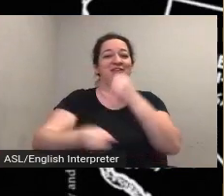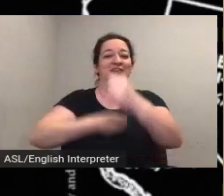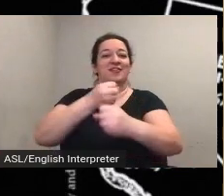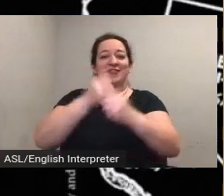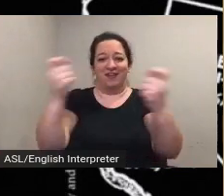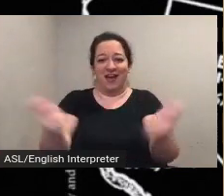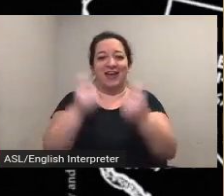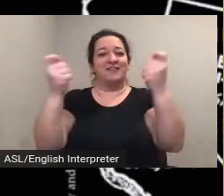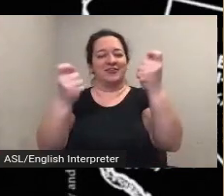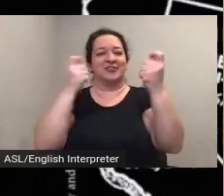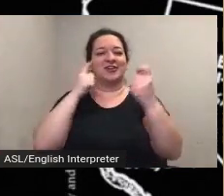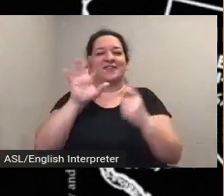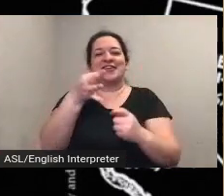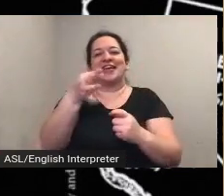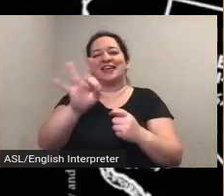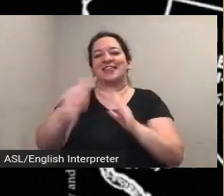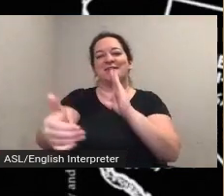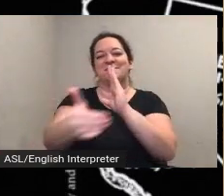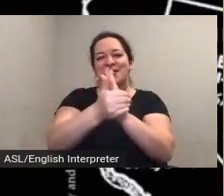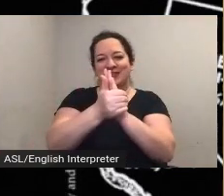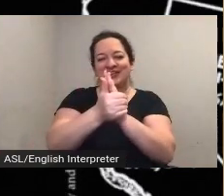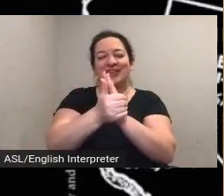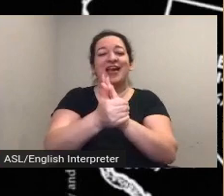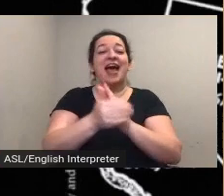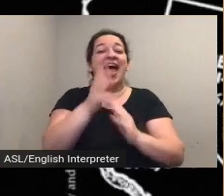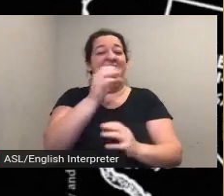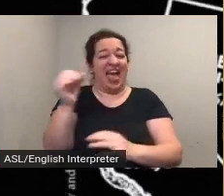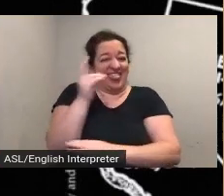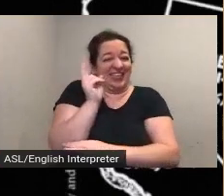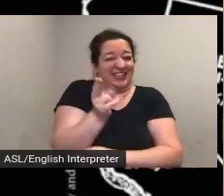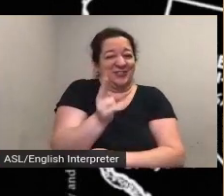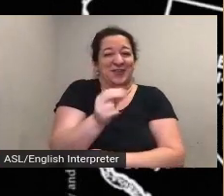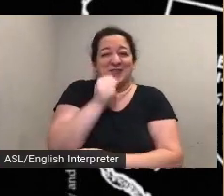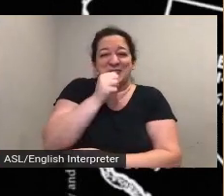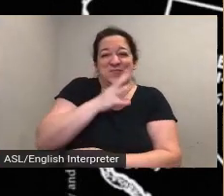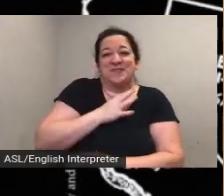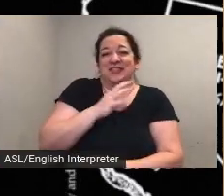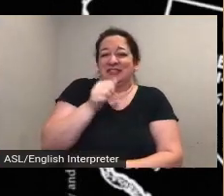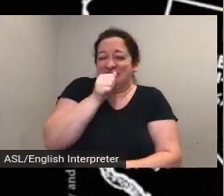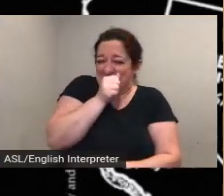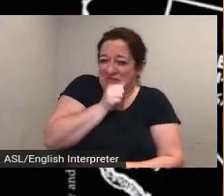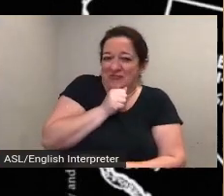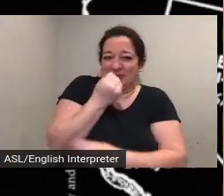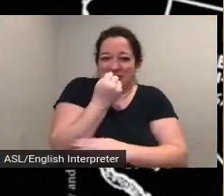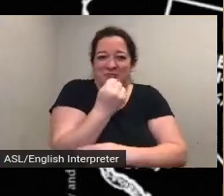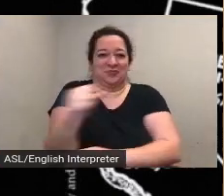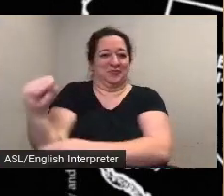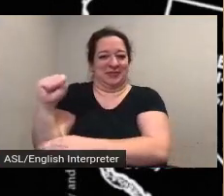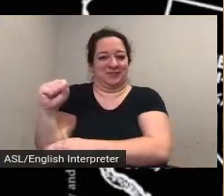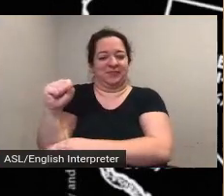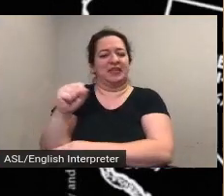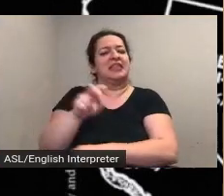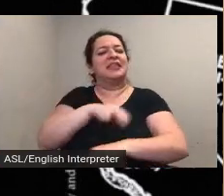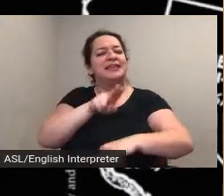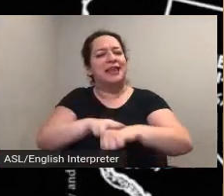and the history of the women's suffrage movement the national park service has teamed up with multiple entities